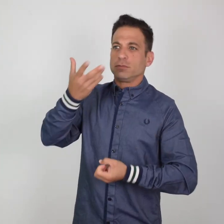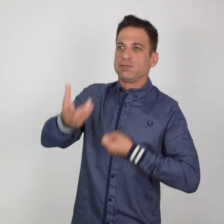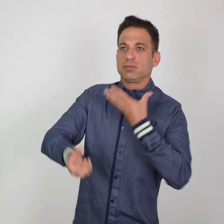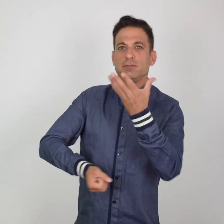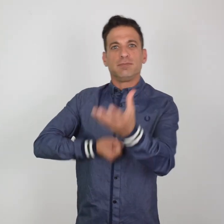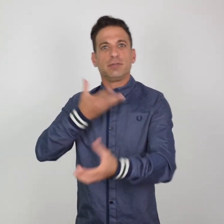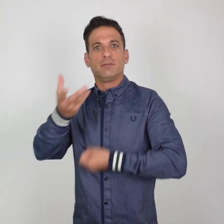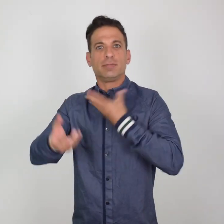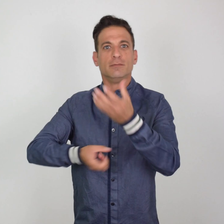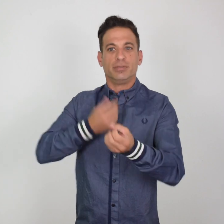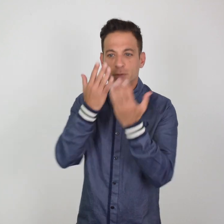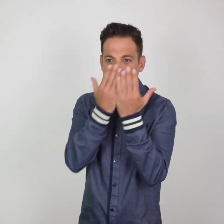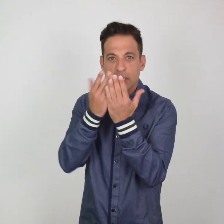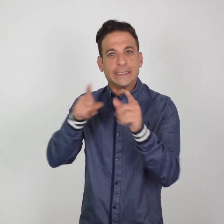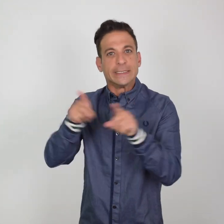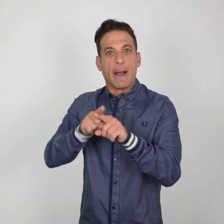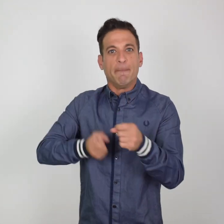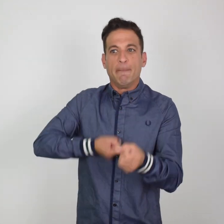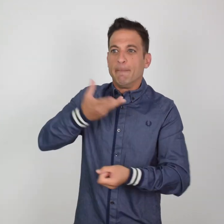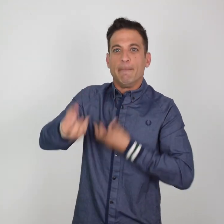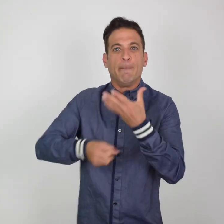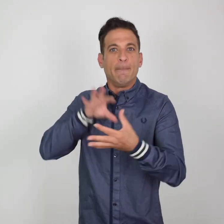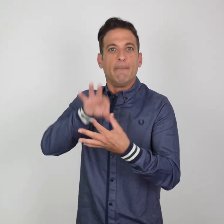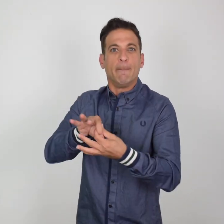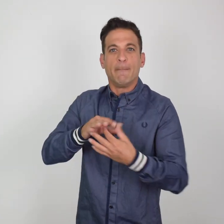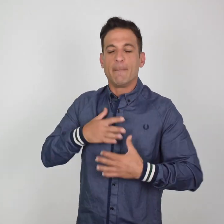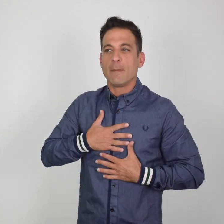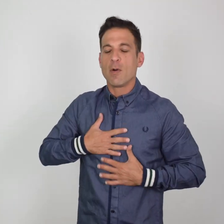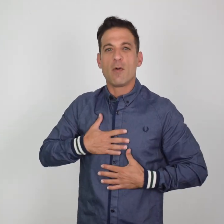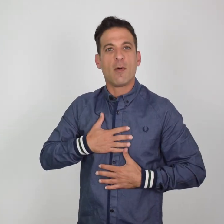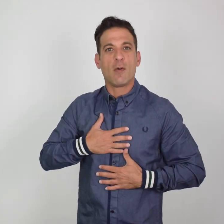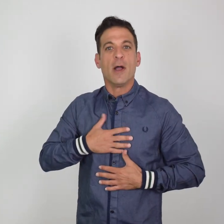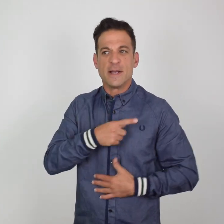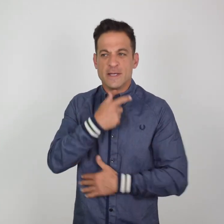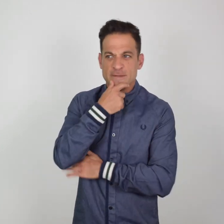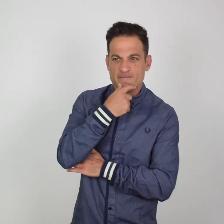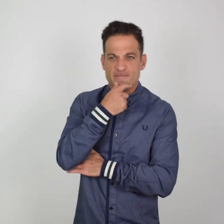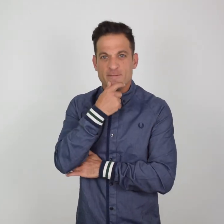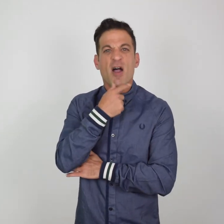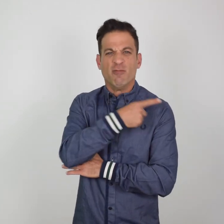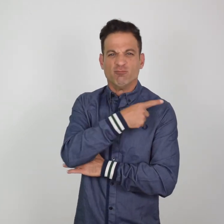the best while taking the classes. Boyle then applied for RADA